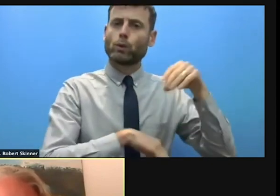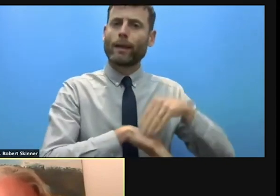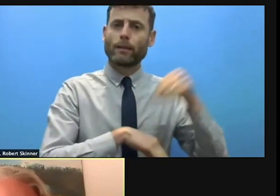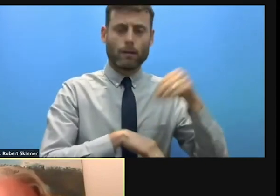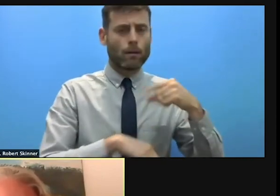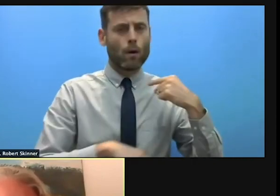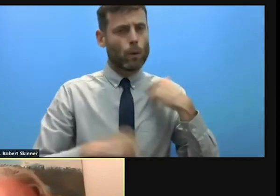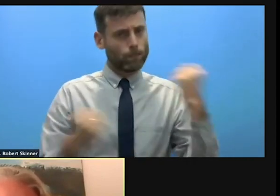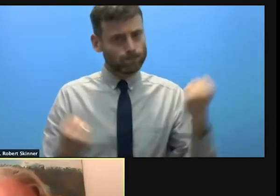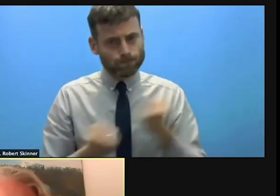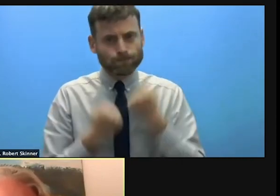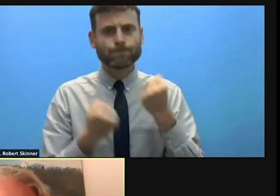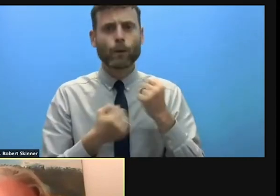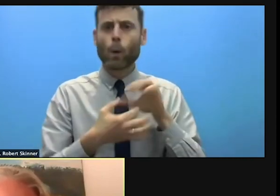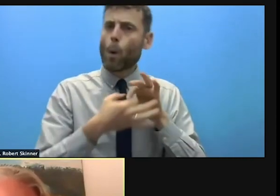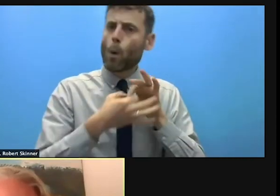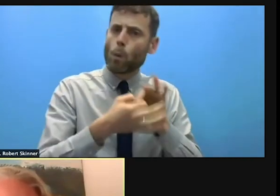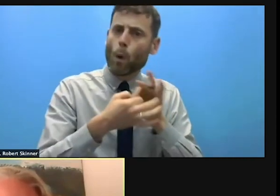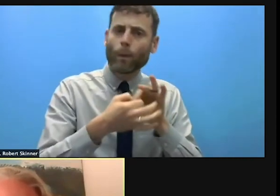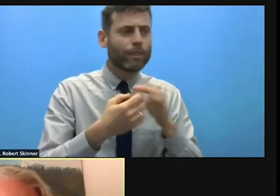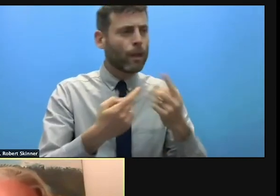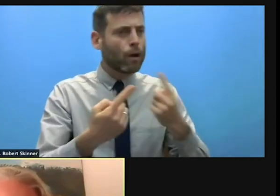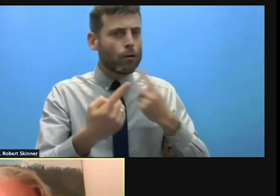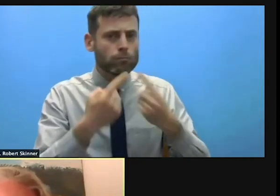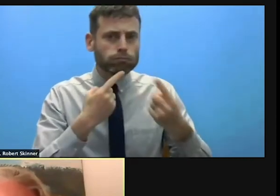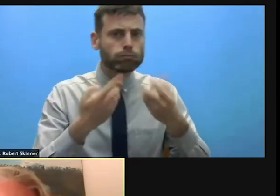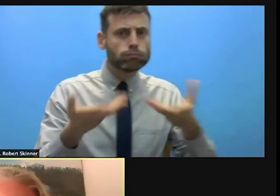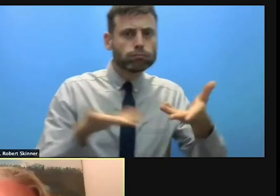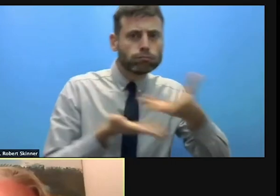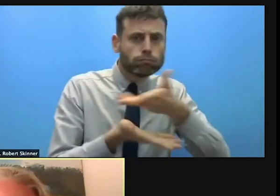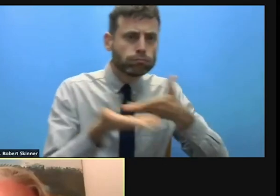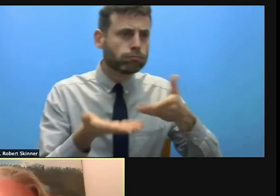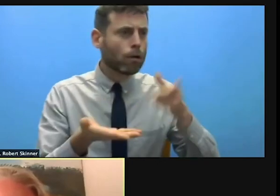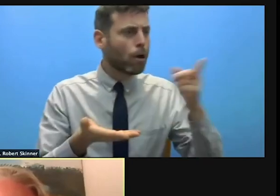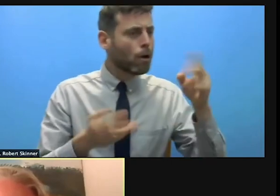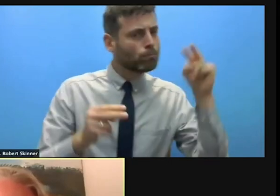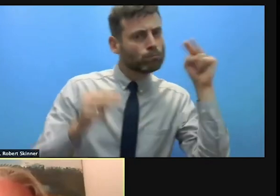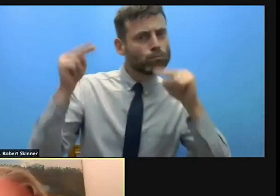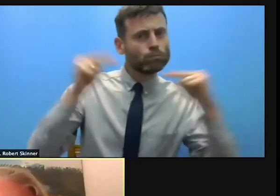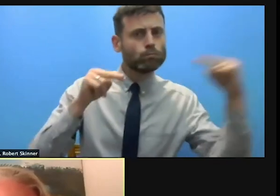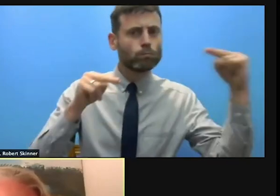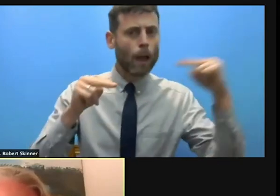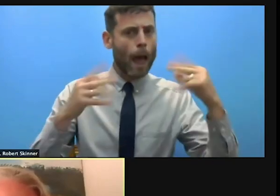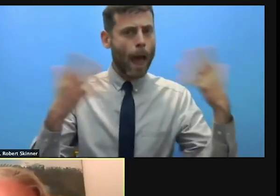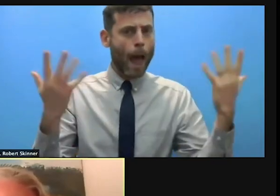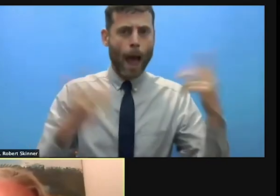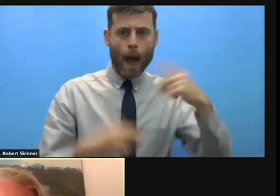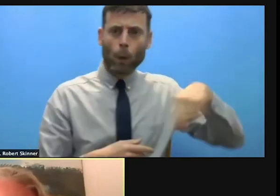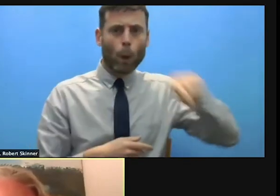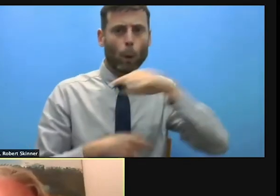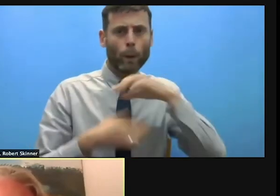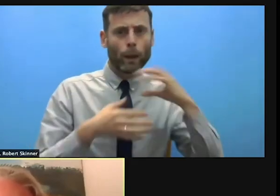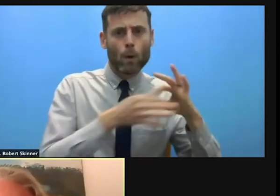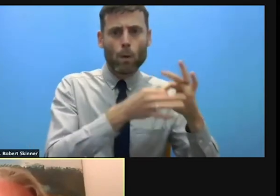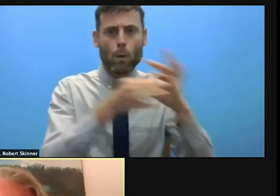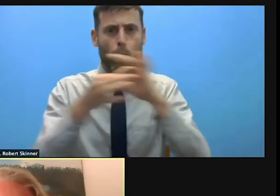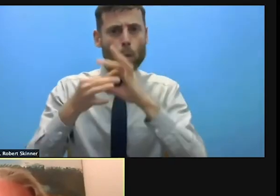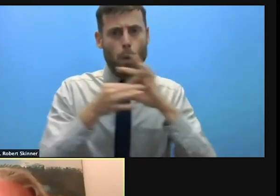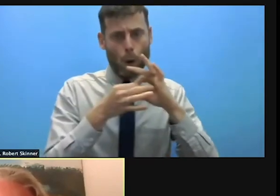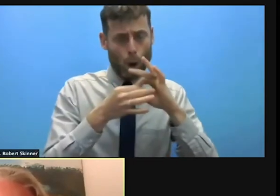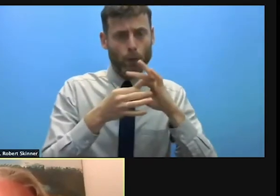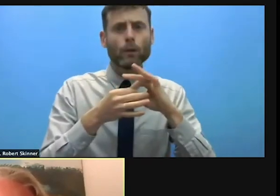dialogue with our donor colleagues on how we can work more effectively together. And making sure